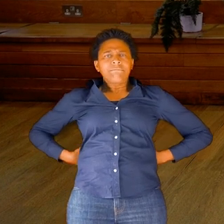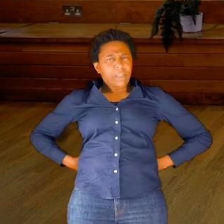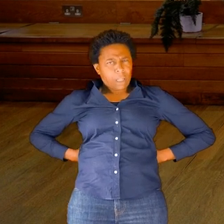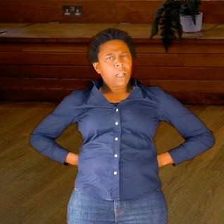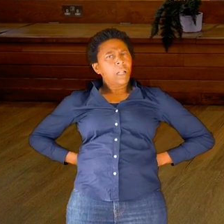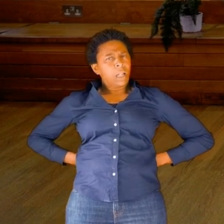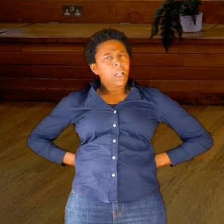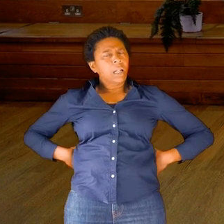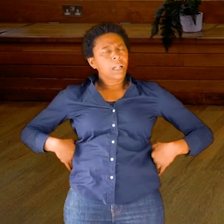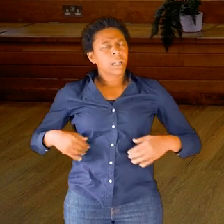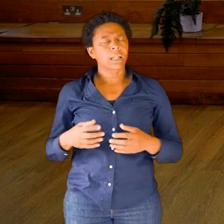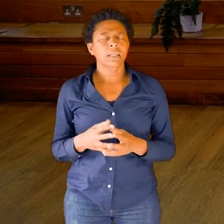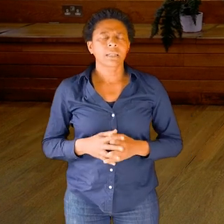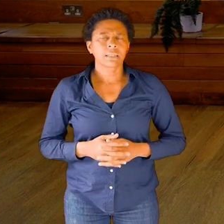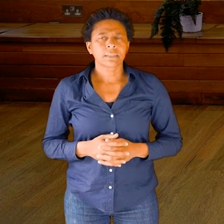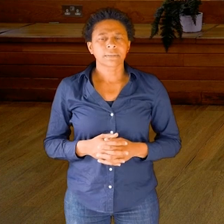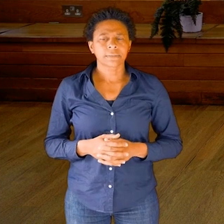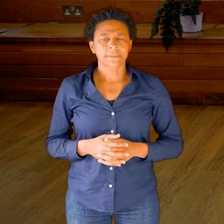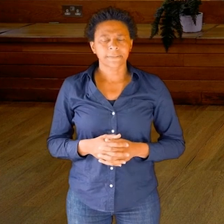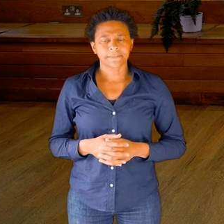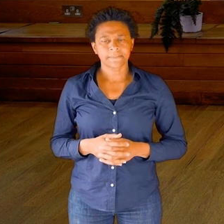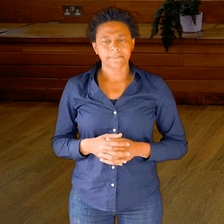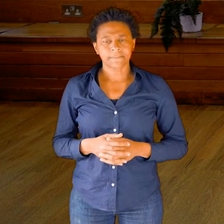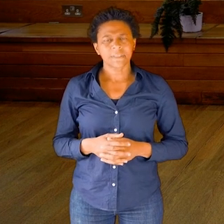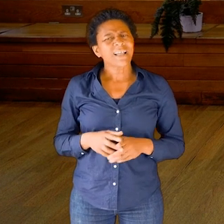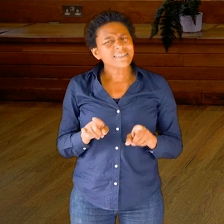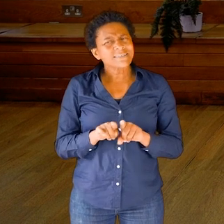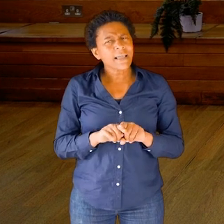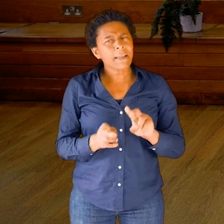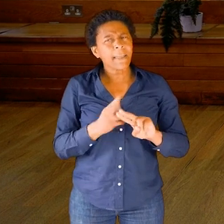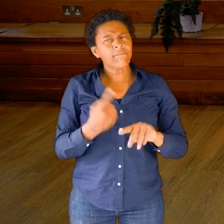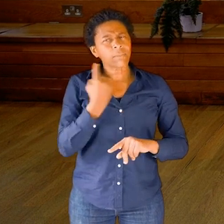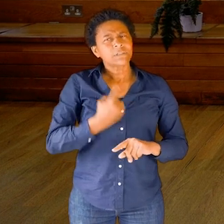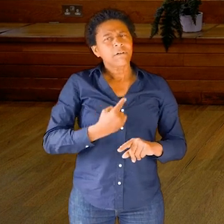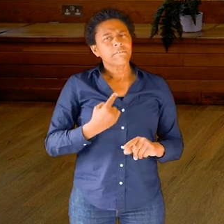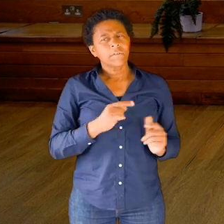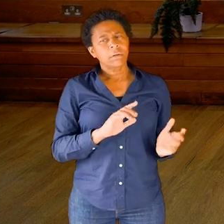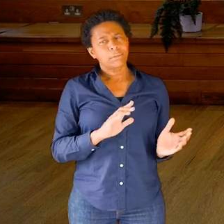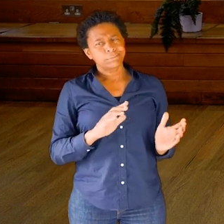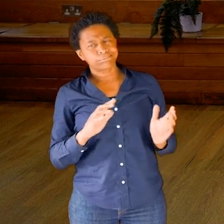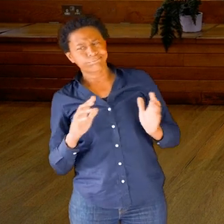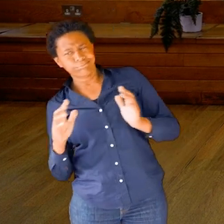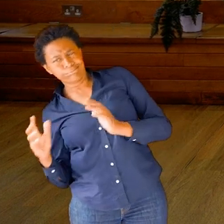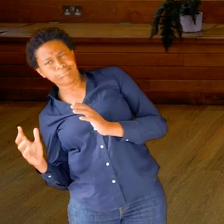the back of my body might feel—same goes for the side, shifting over.